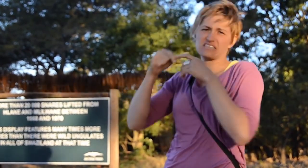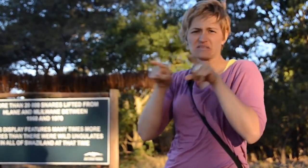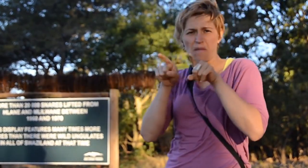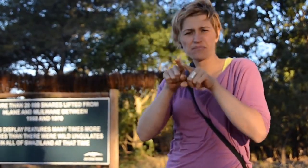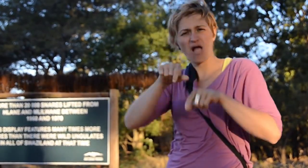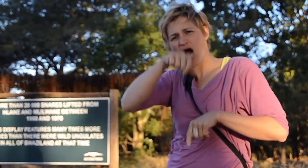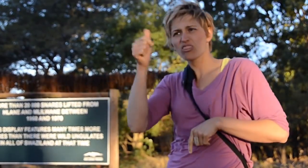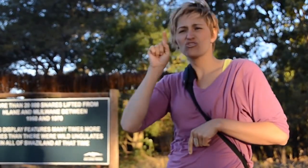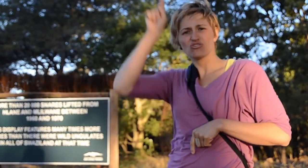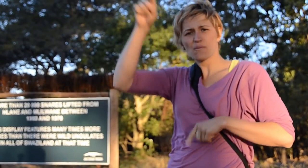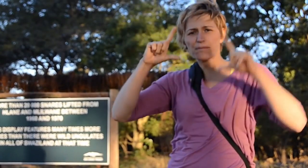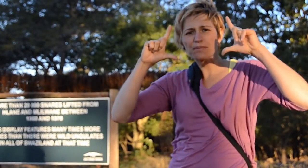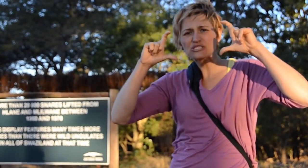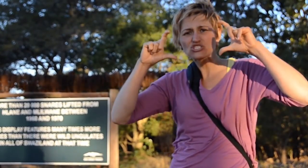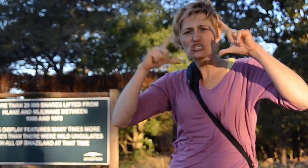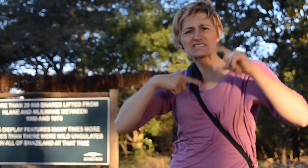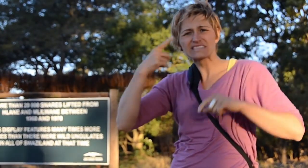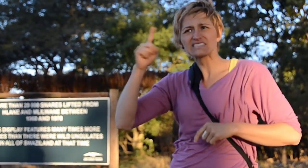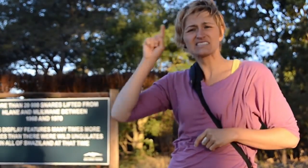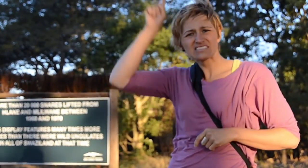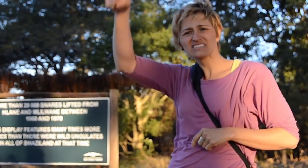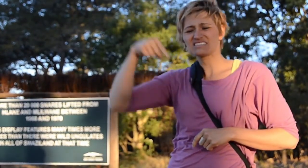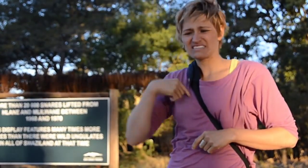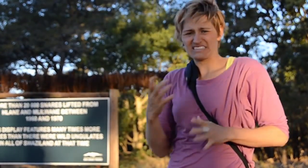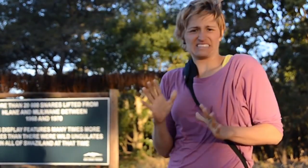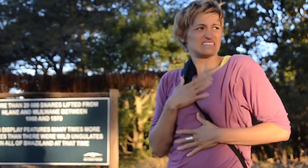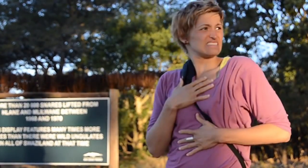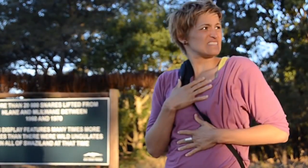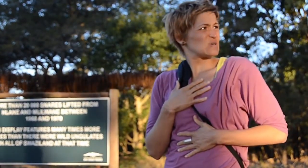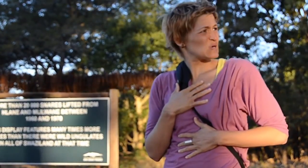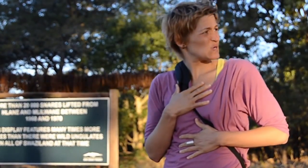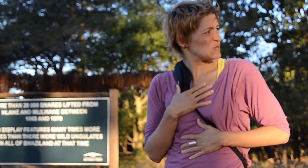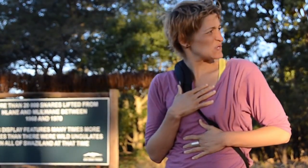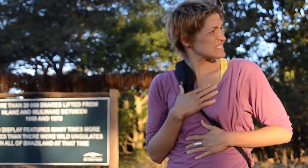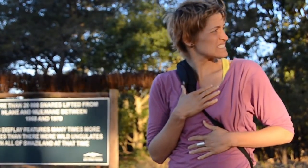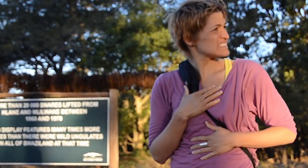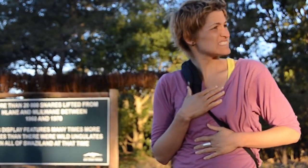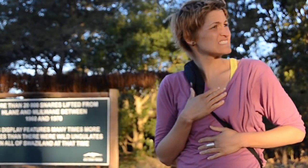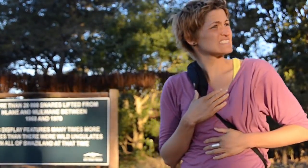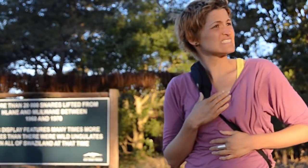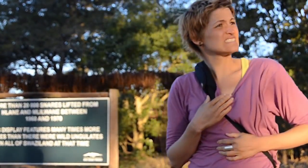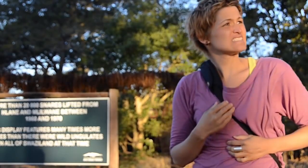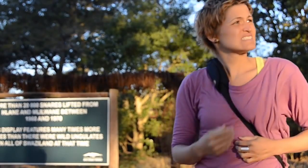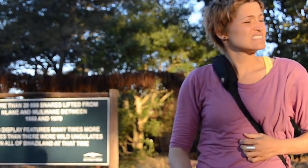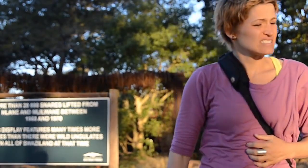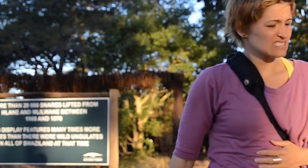just like the pictures I saw at another place, truly saddening.